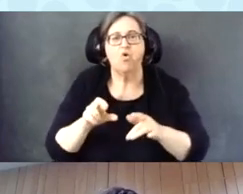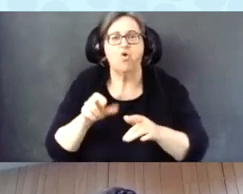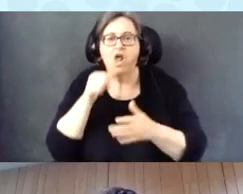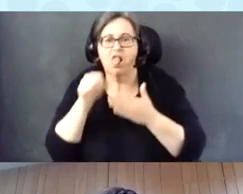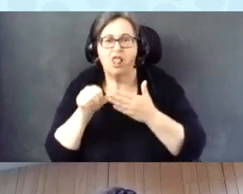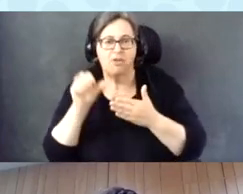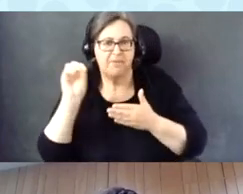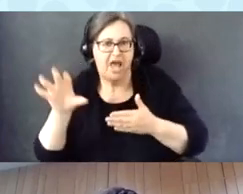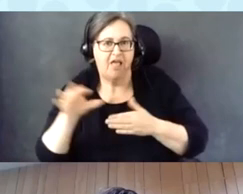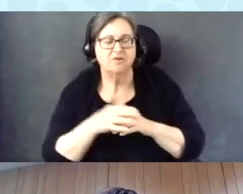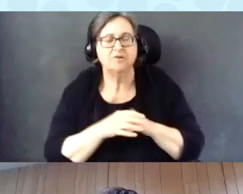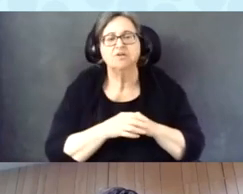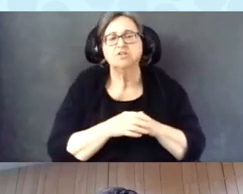Couple of reasons for that.